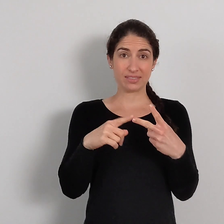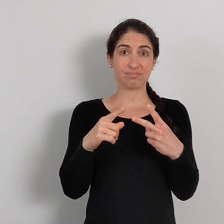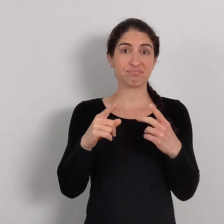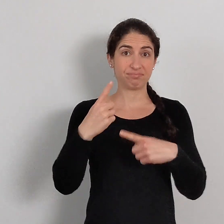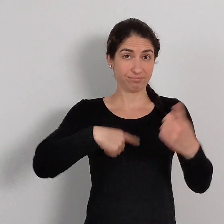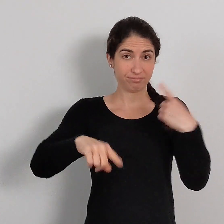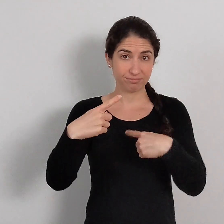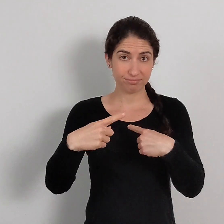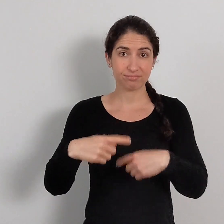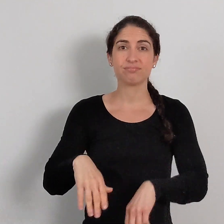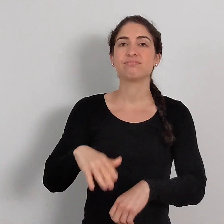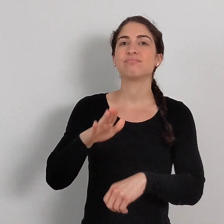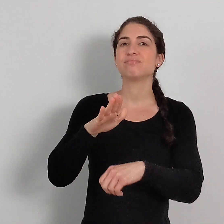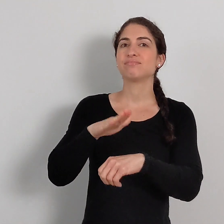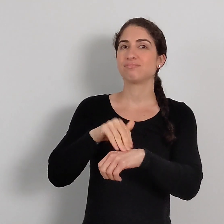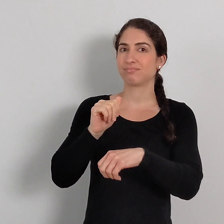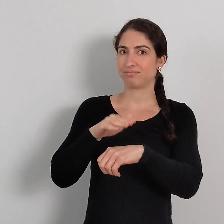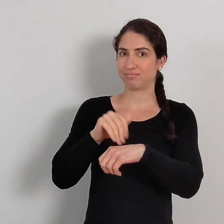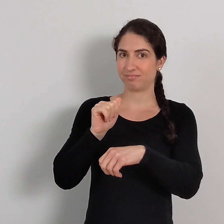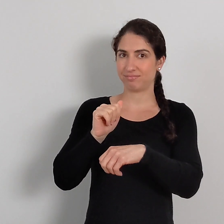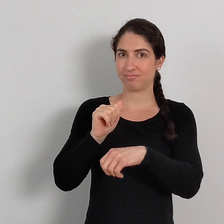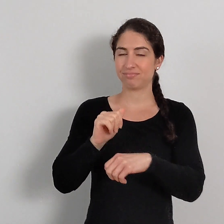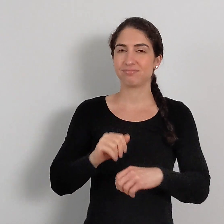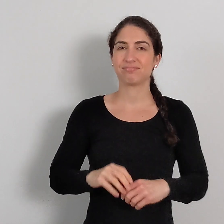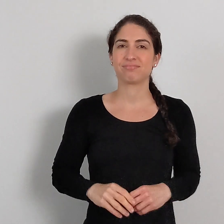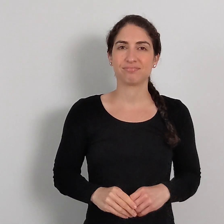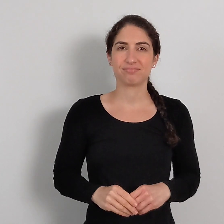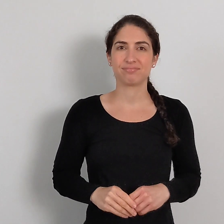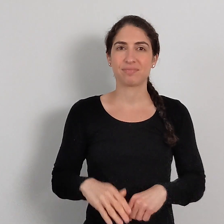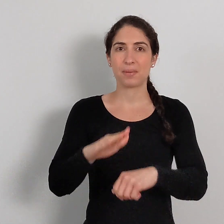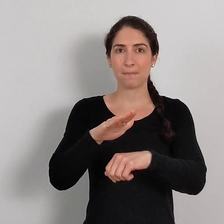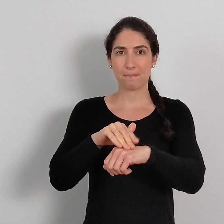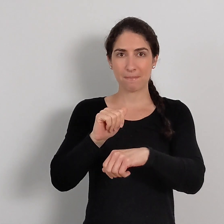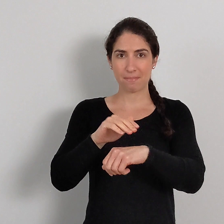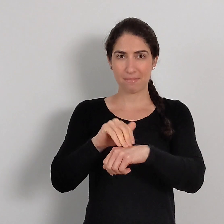Or a second way, you can sign it PET. PET